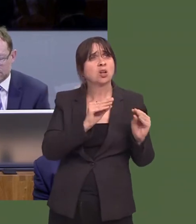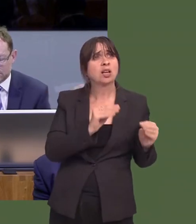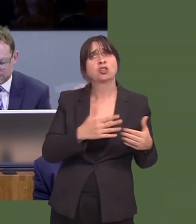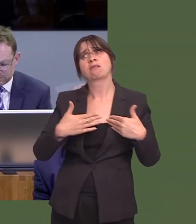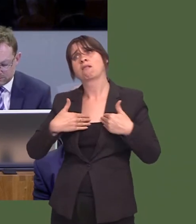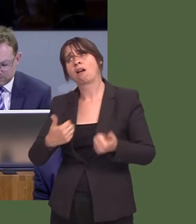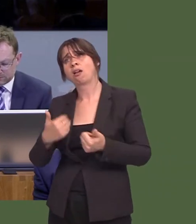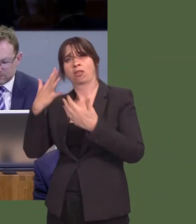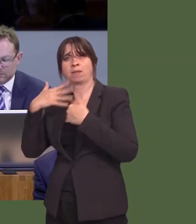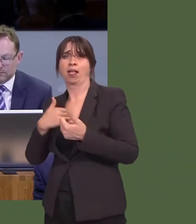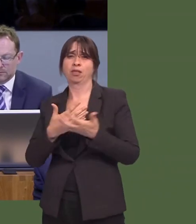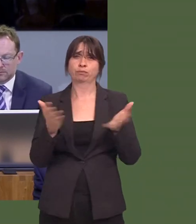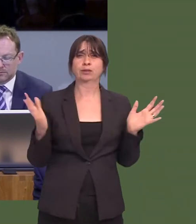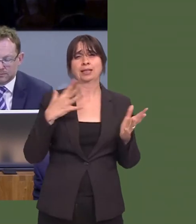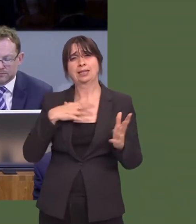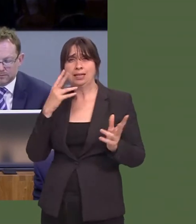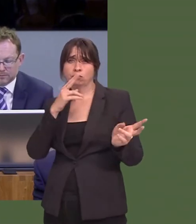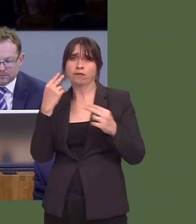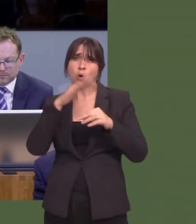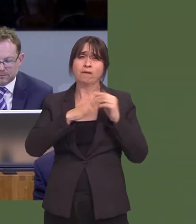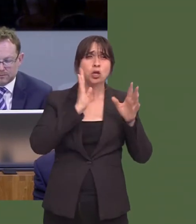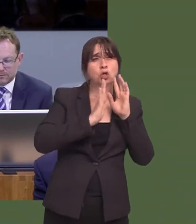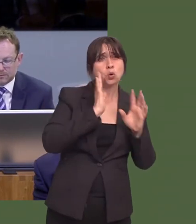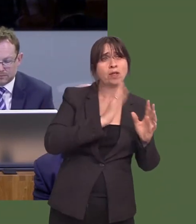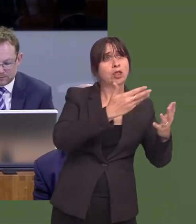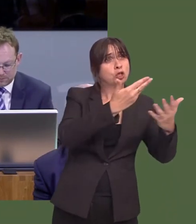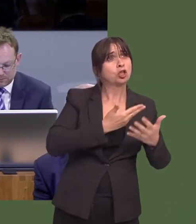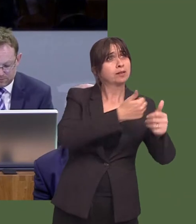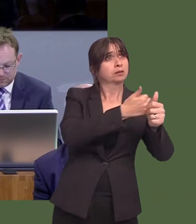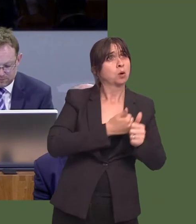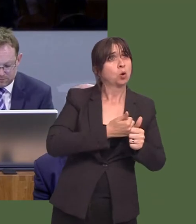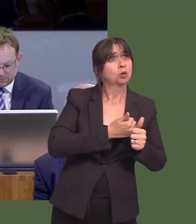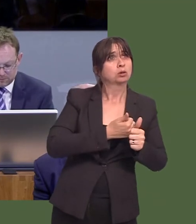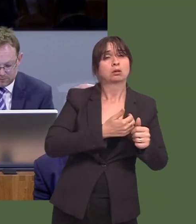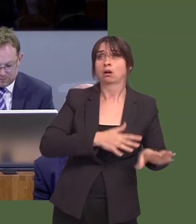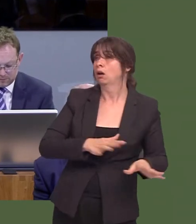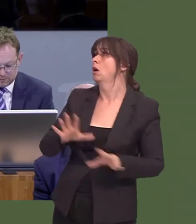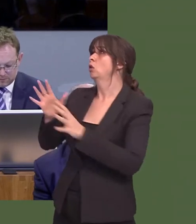looked at and reviewed to help those who need the support of professionals, such as adult